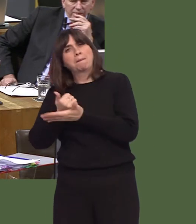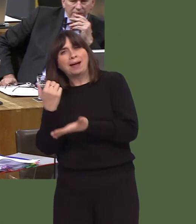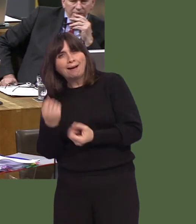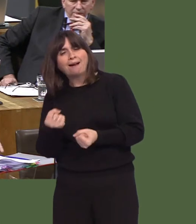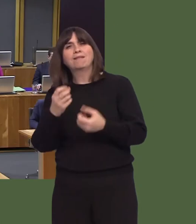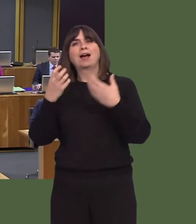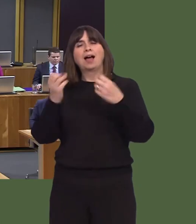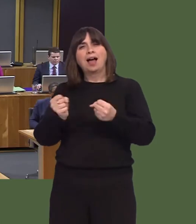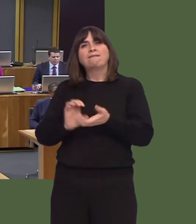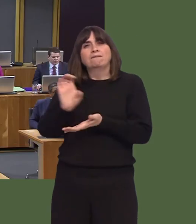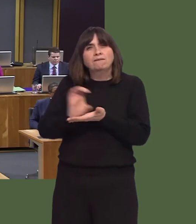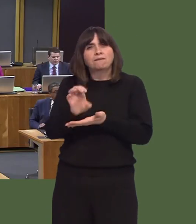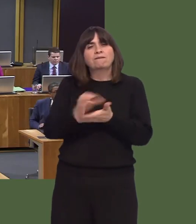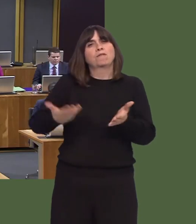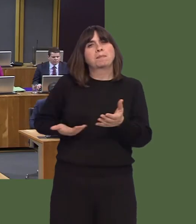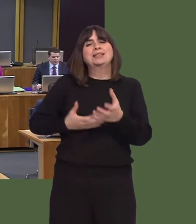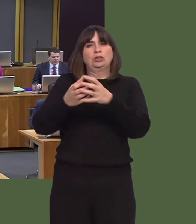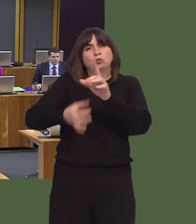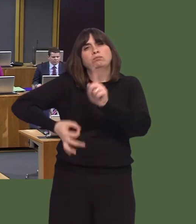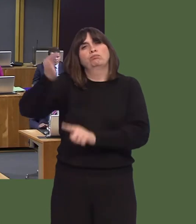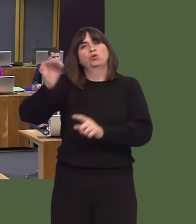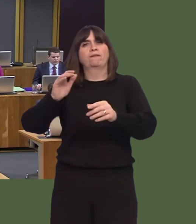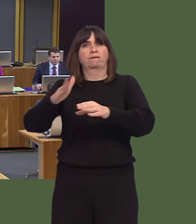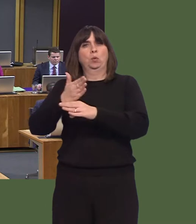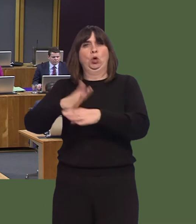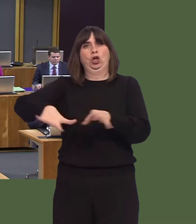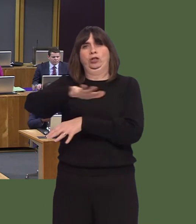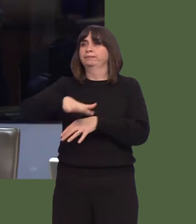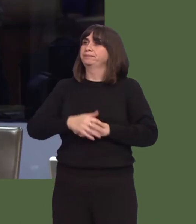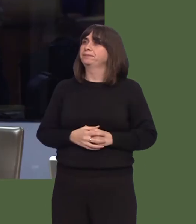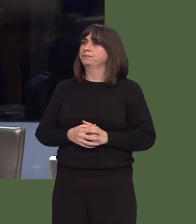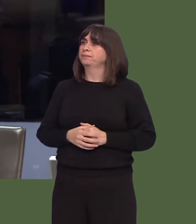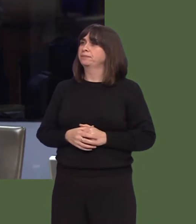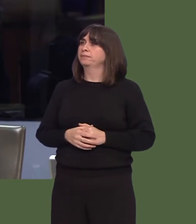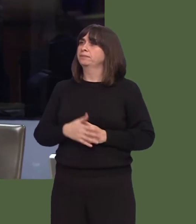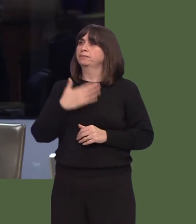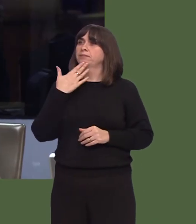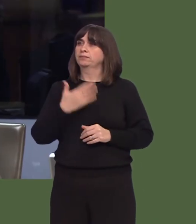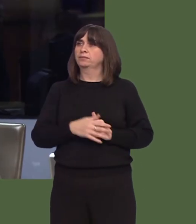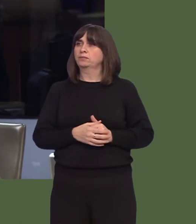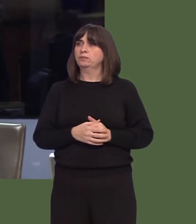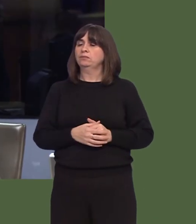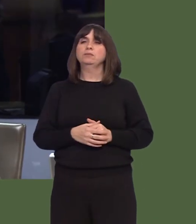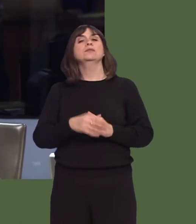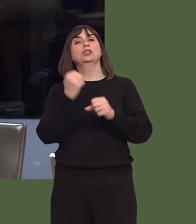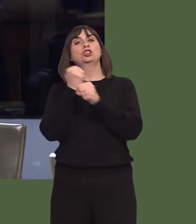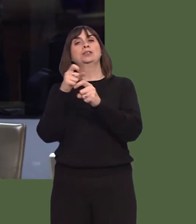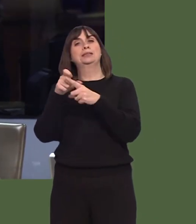Dai Lloyd AM: Diolch yn fawr am yr ateb yna, Prif Weinidog. Nawr, yn naturiol, mae ffigurau GVA diweddaraf y Swyddfa Ystadegau Gwladol yn dangos bod